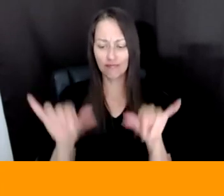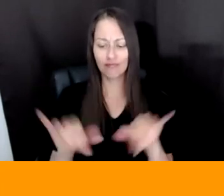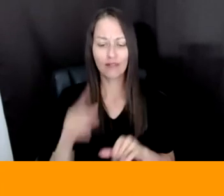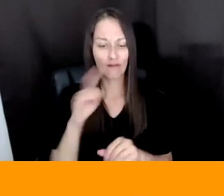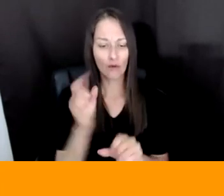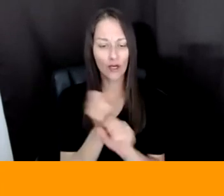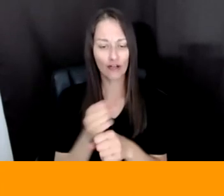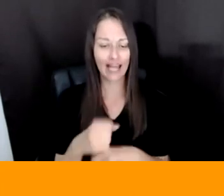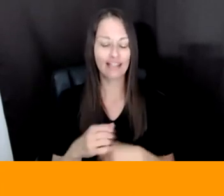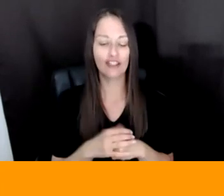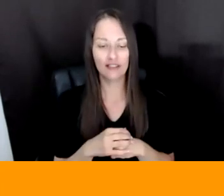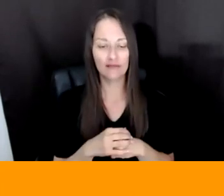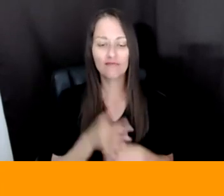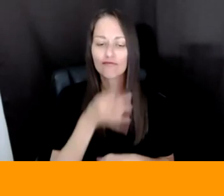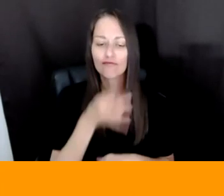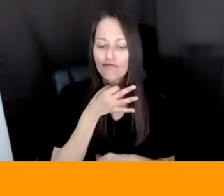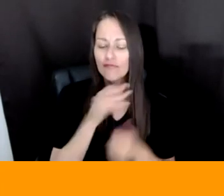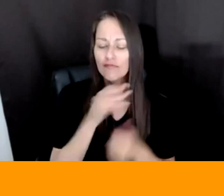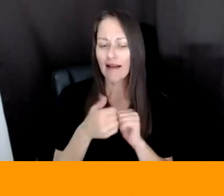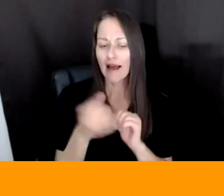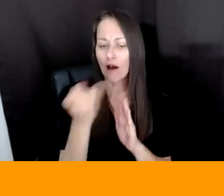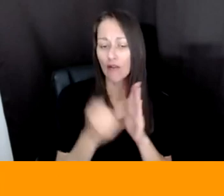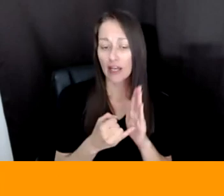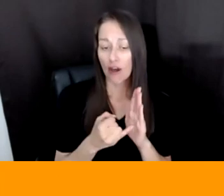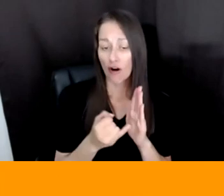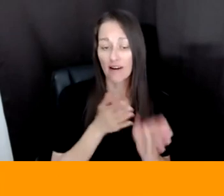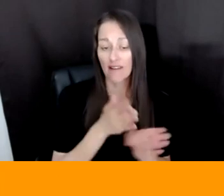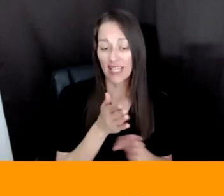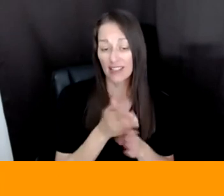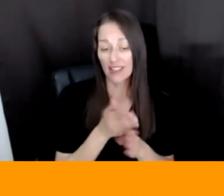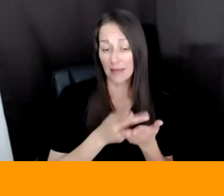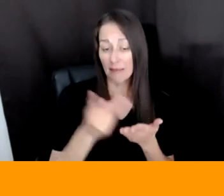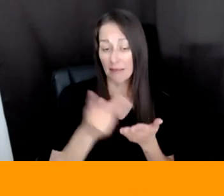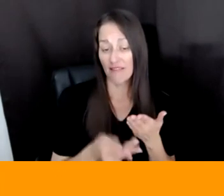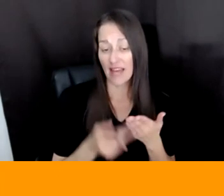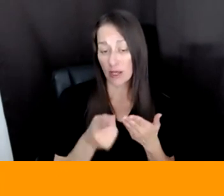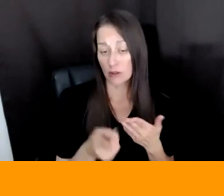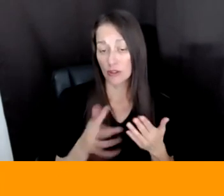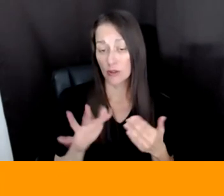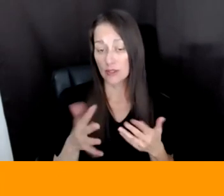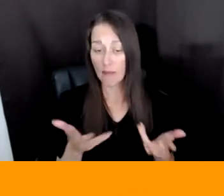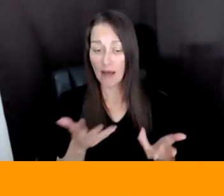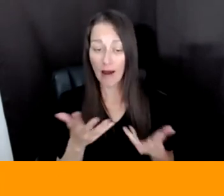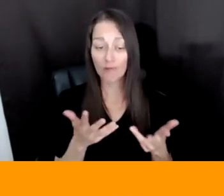THE ART FIELD HAS PERHAPS FAILED YOU IN A WAY, IN SOME WAYS DEALING WITH TECHNOLOGY? IF THERE